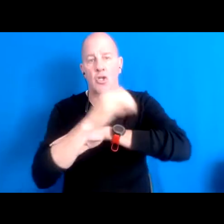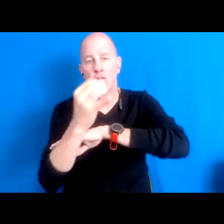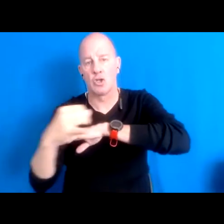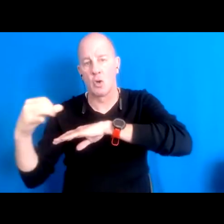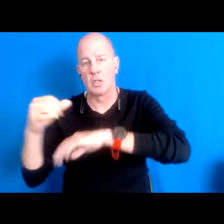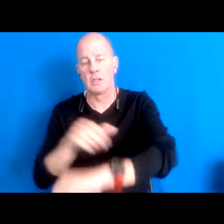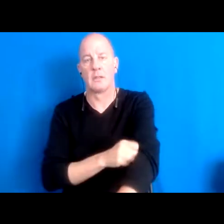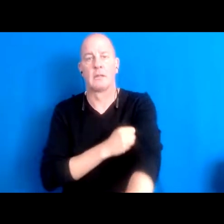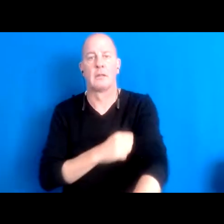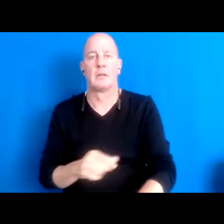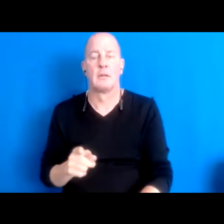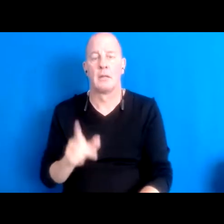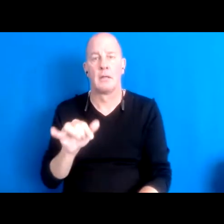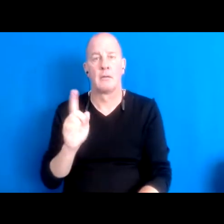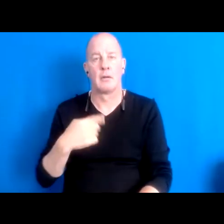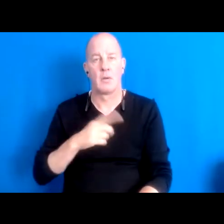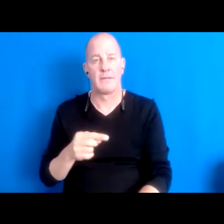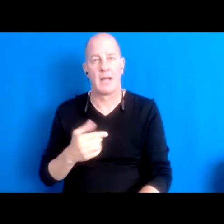15:45:10 That's where we have to bring people back to.